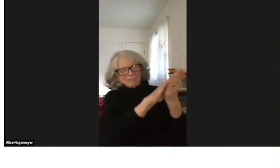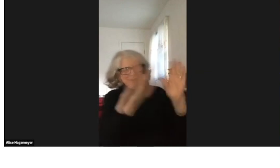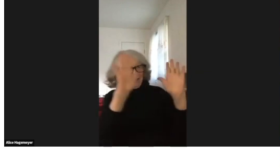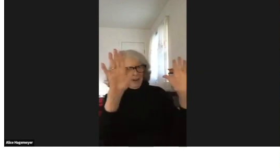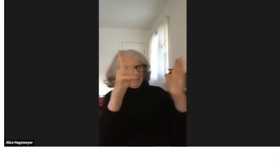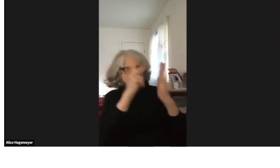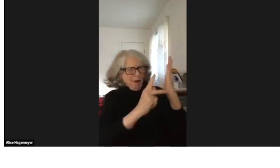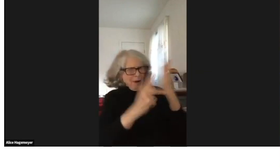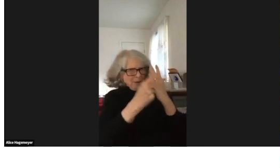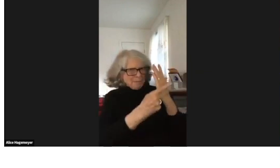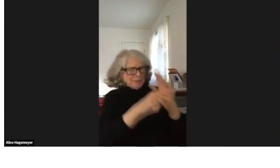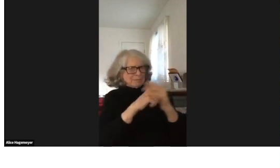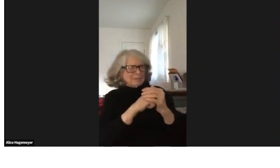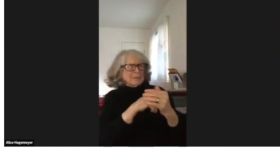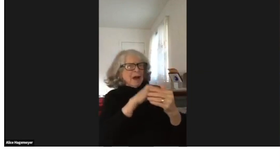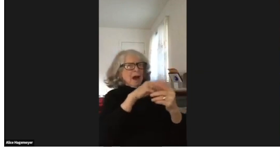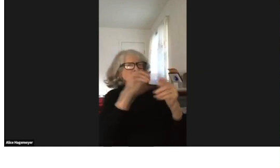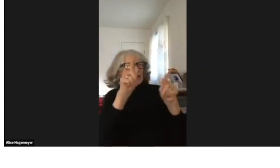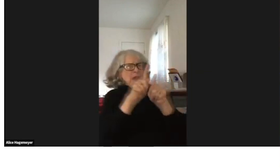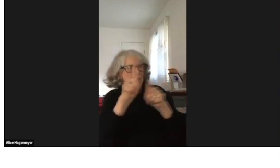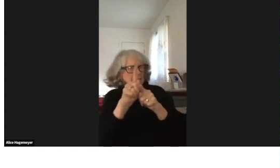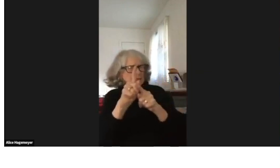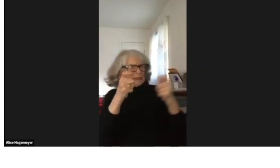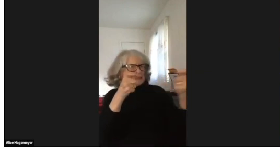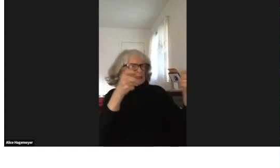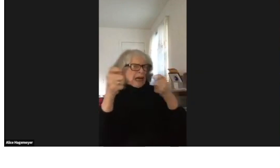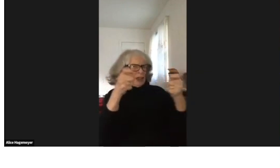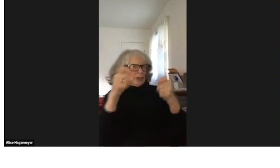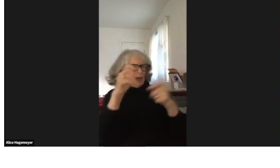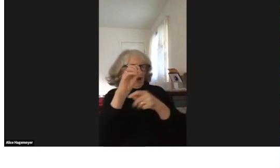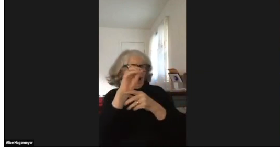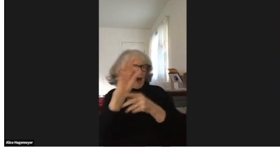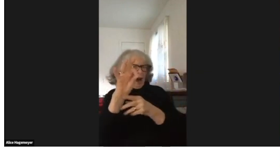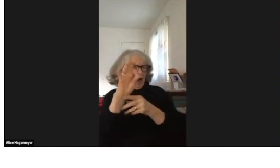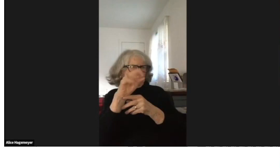They were there learning about this program.